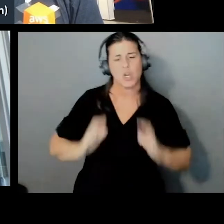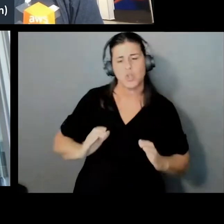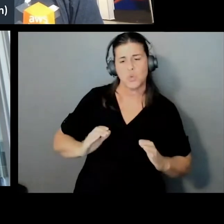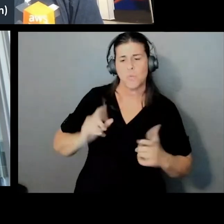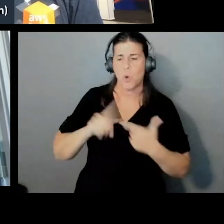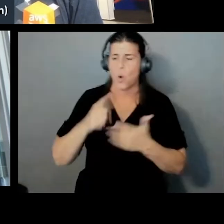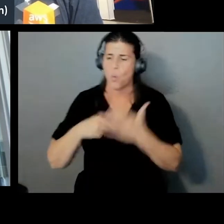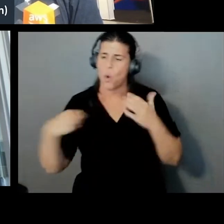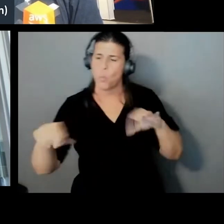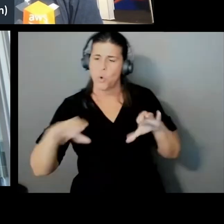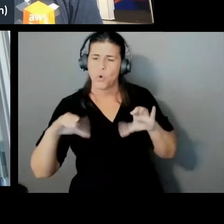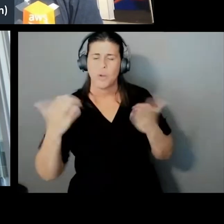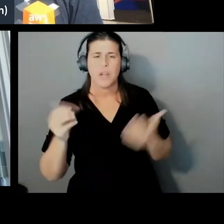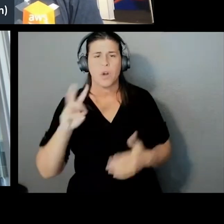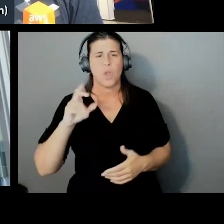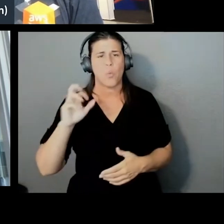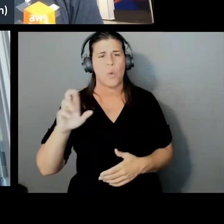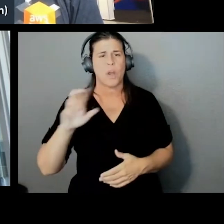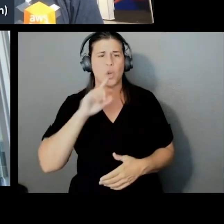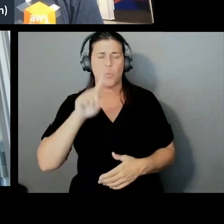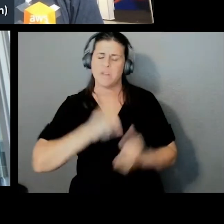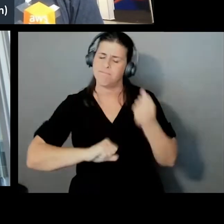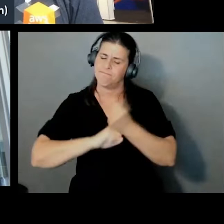I'm a strong advocate of the transparency around the crypto.